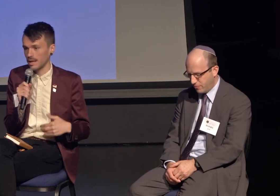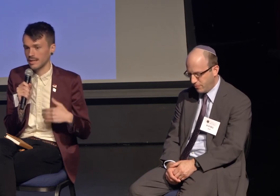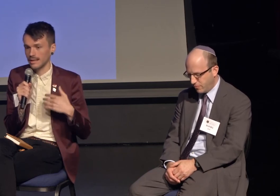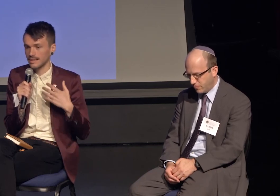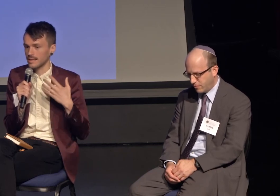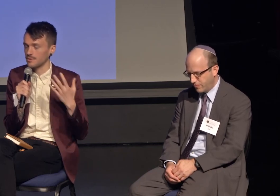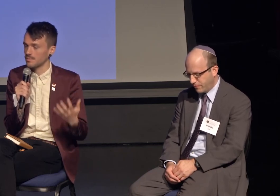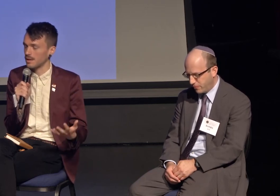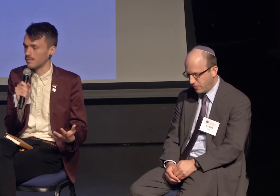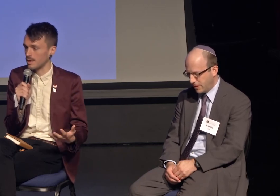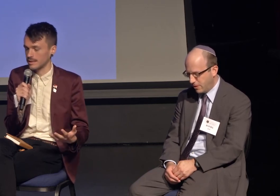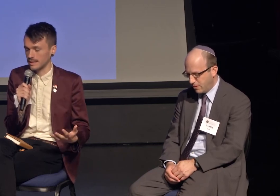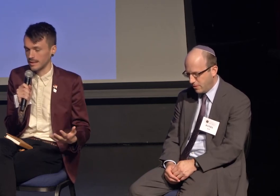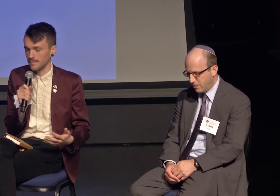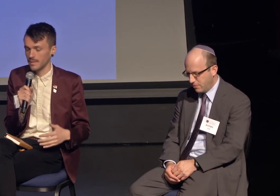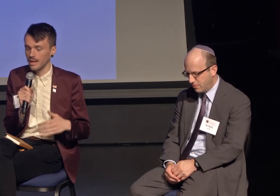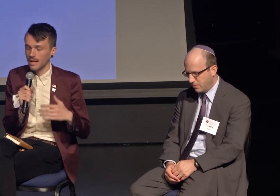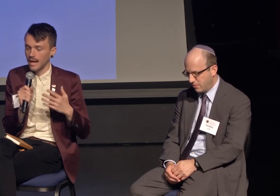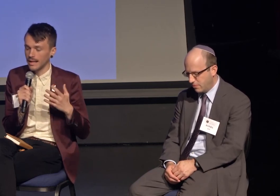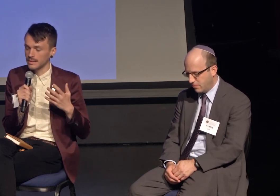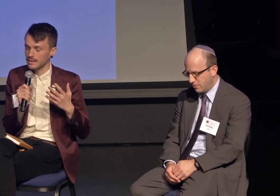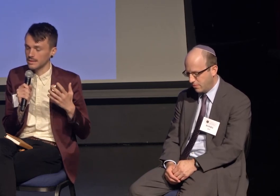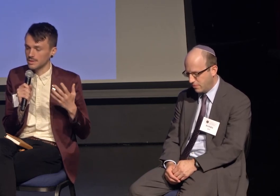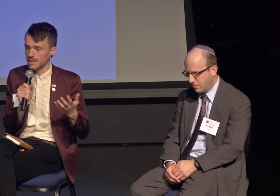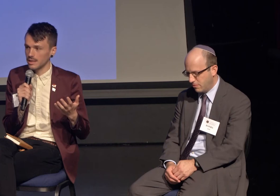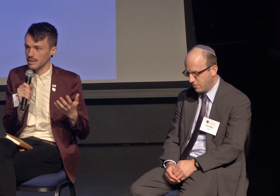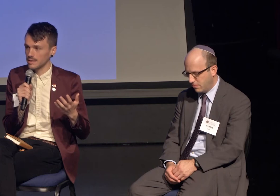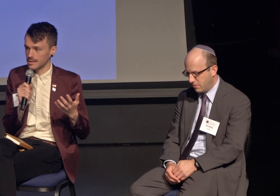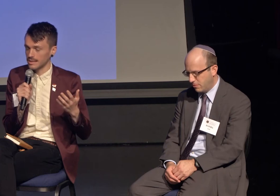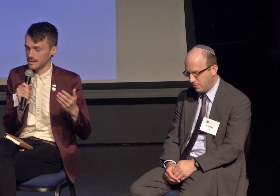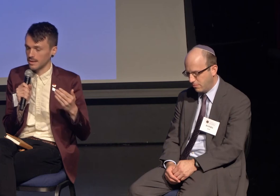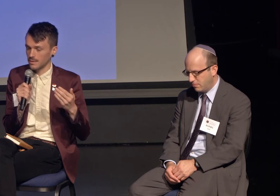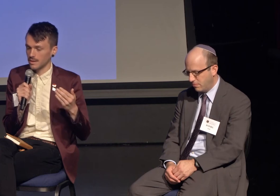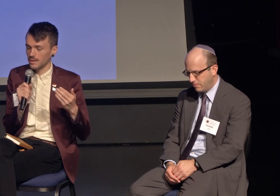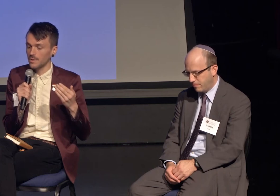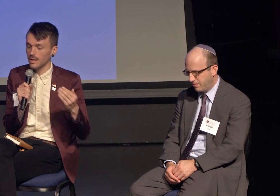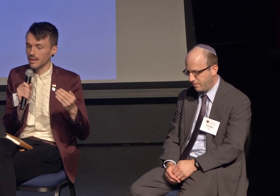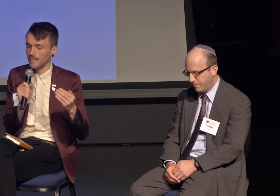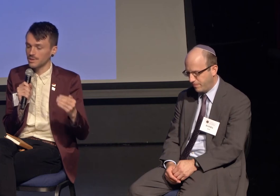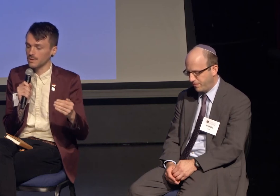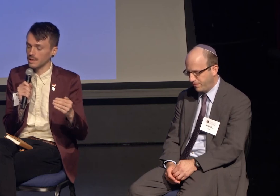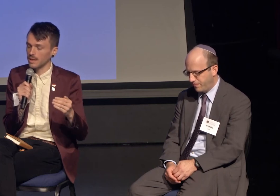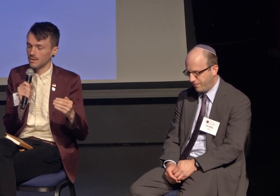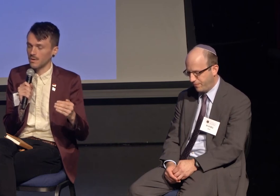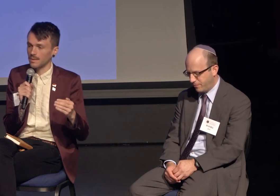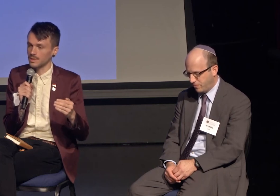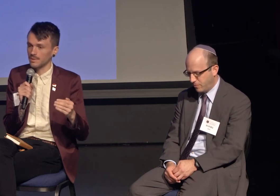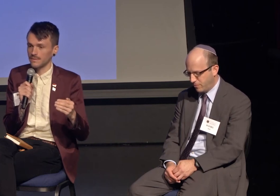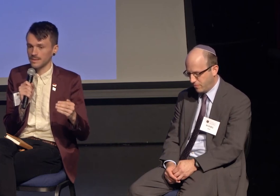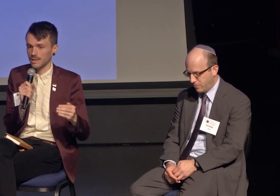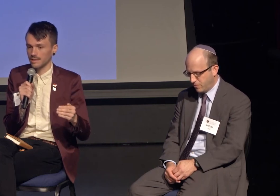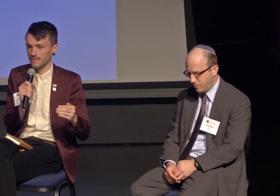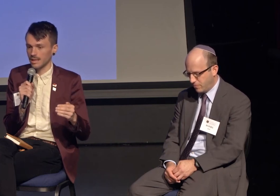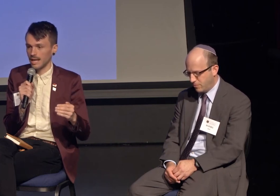and that's a huge part of her identity. And she says you know, you can, my children can grow up to believe something different than I can